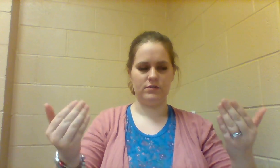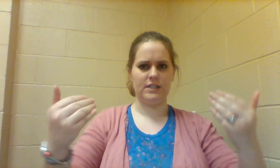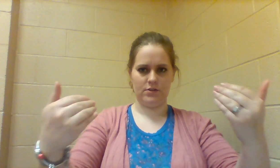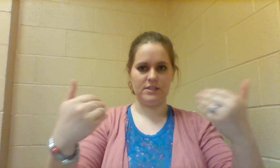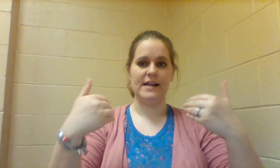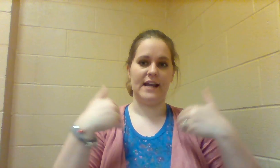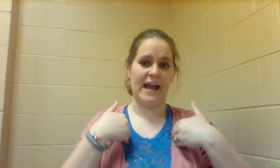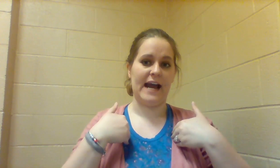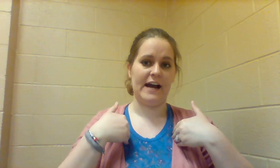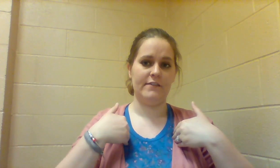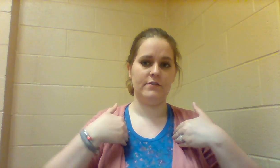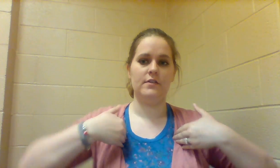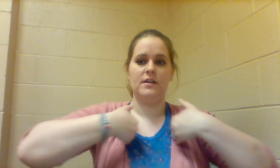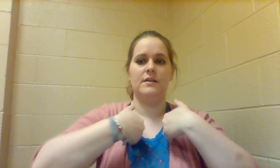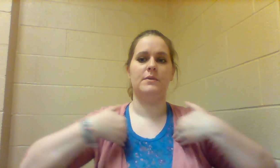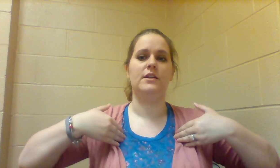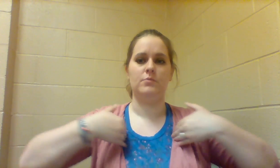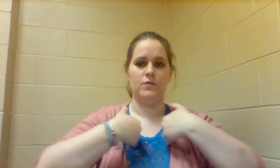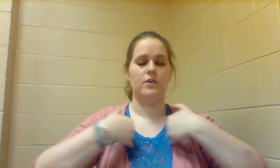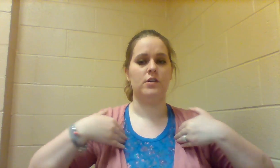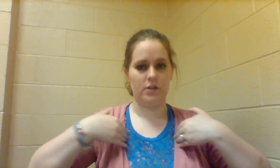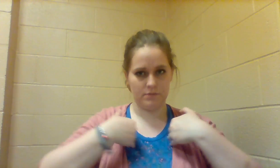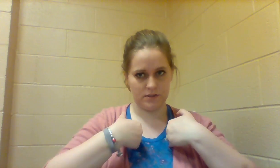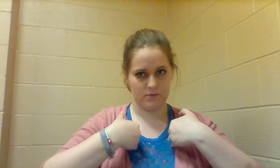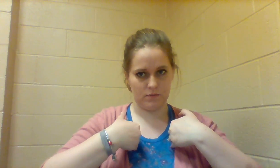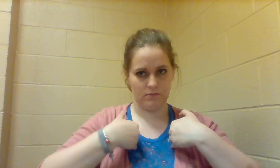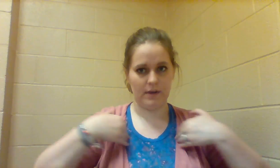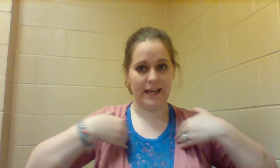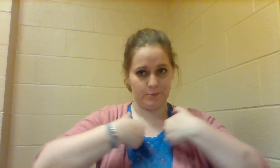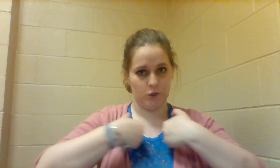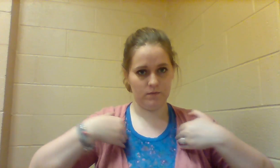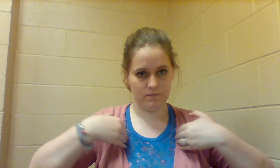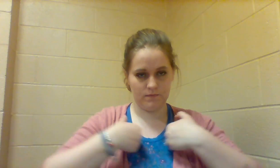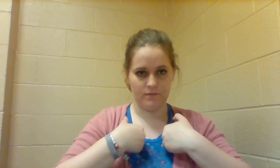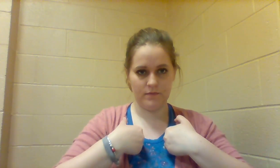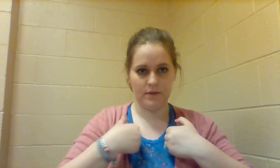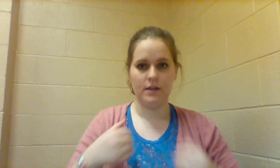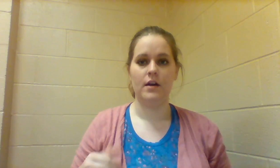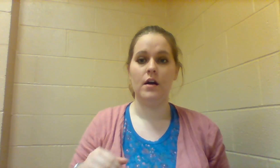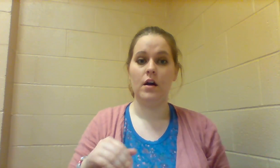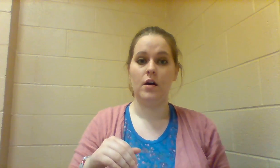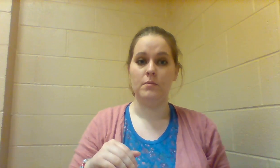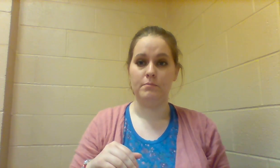so it's like you're signing HAVE and then you move your arms ANIMAL